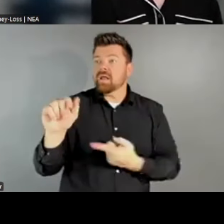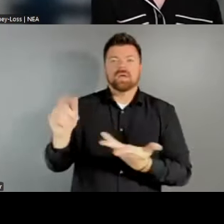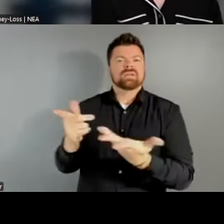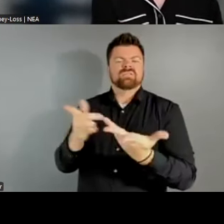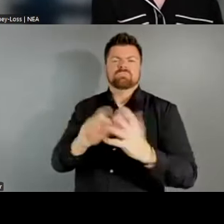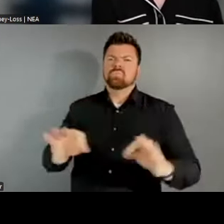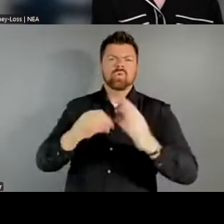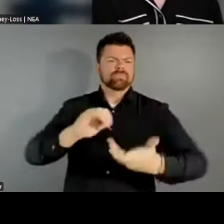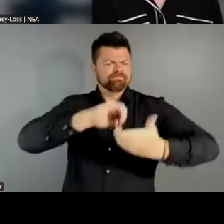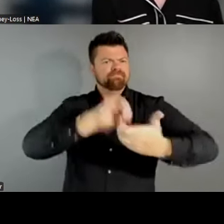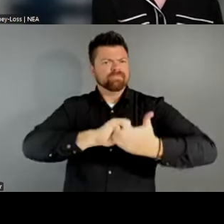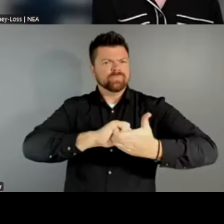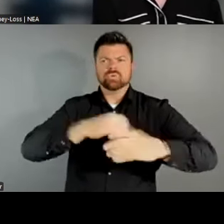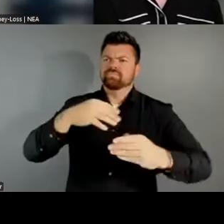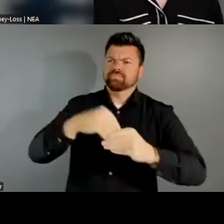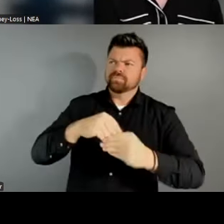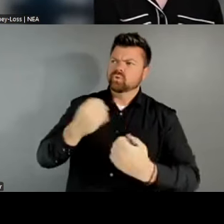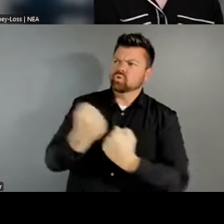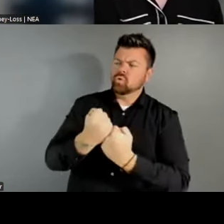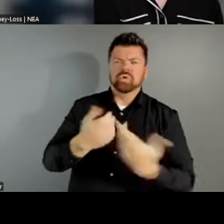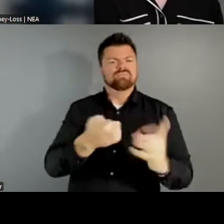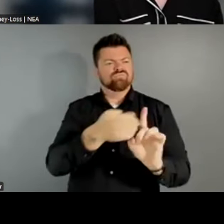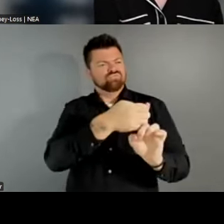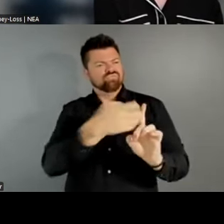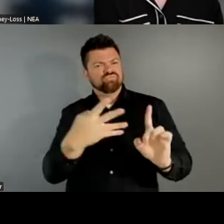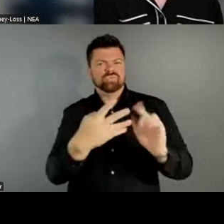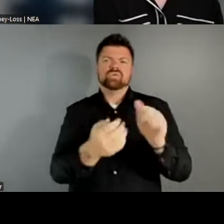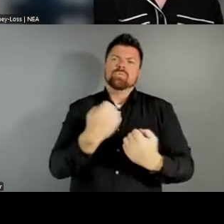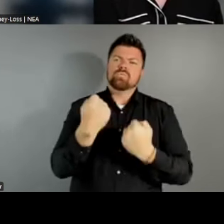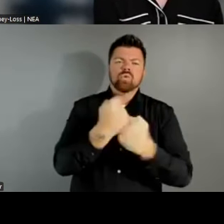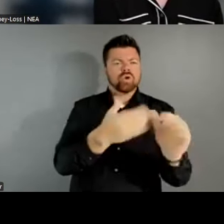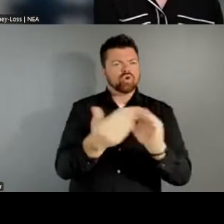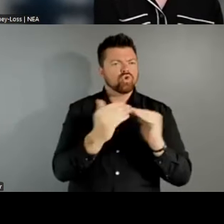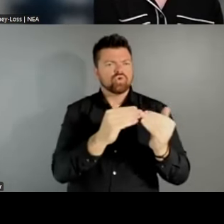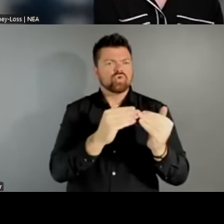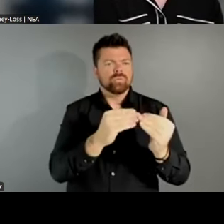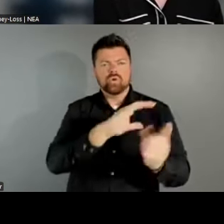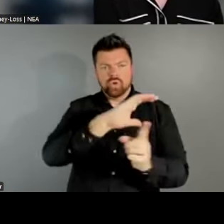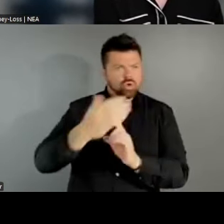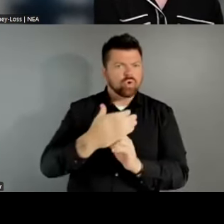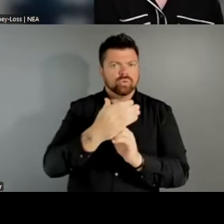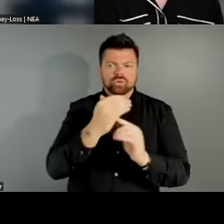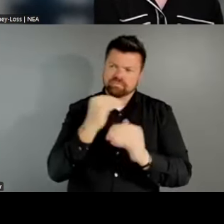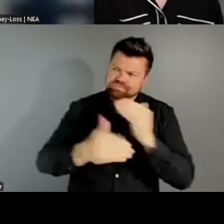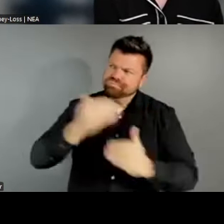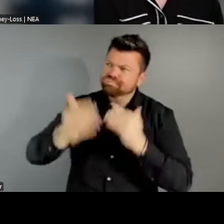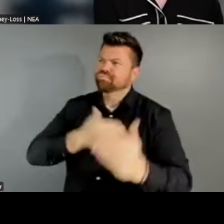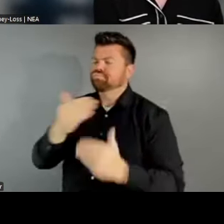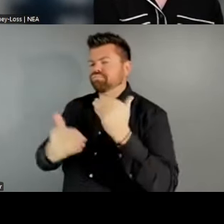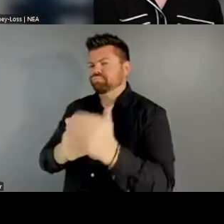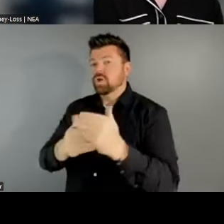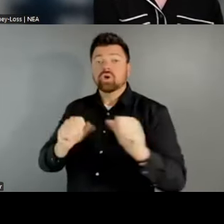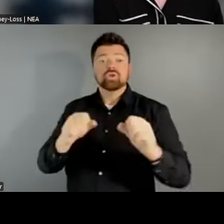in advancing culture and community. So yes, there is variability in the field. There are important